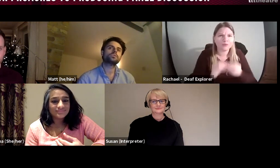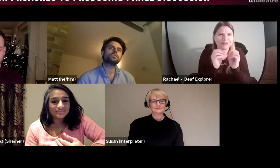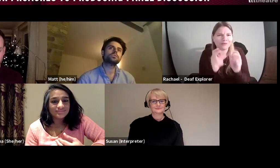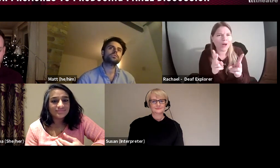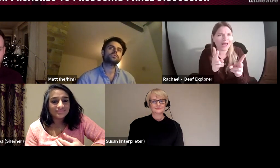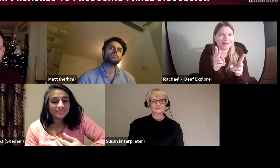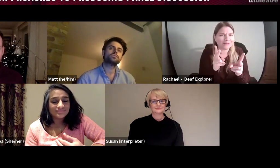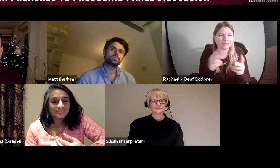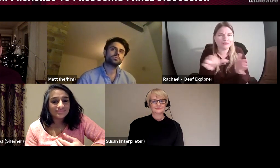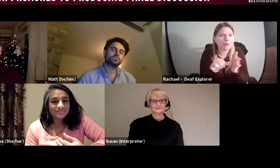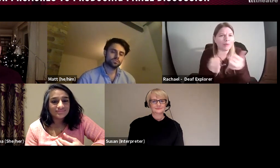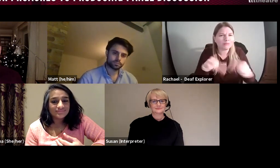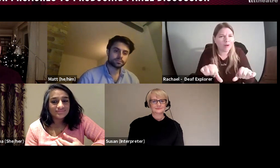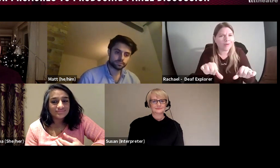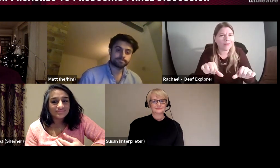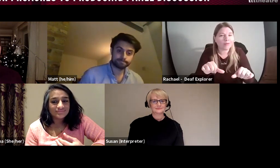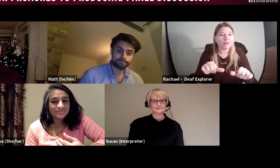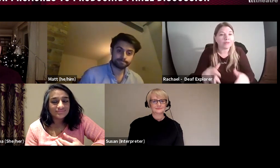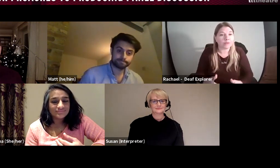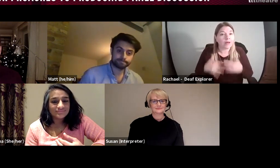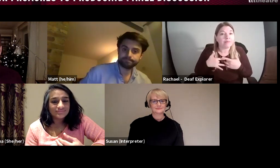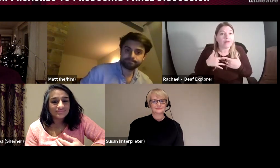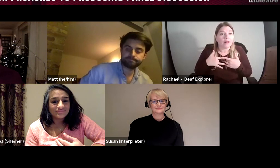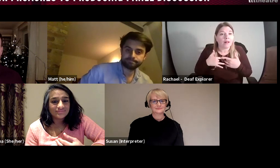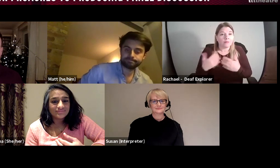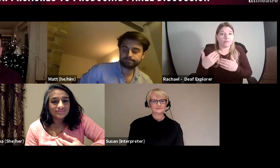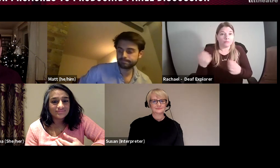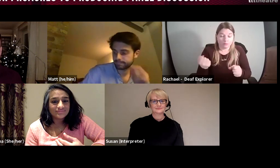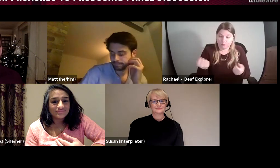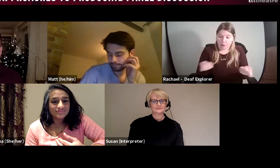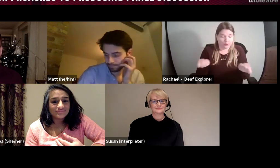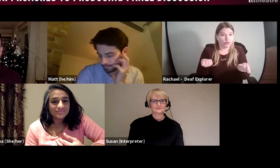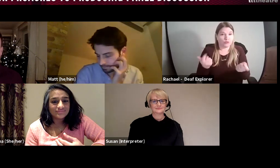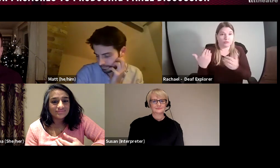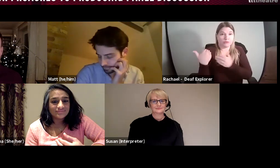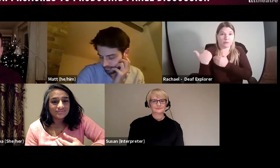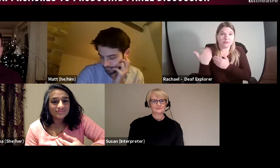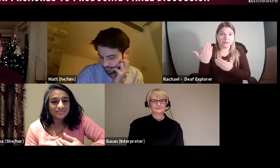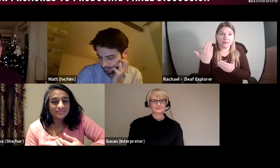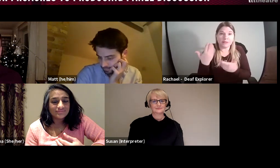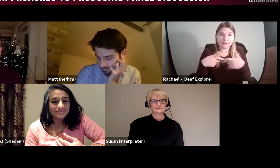we solve there is, what's a way around this, how can we resolve this? So I feel that's a big skill